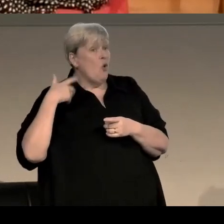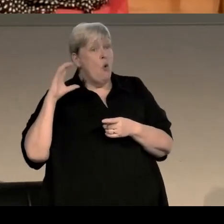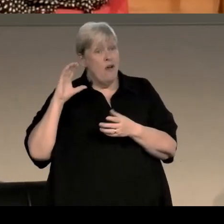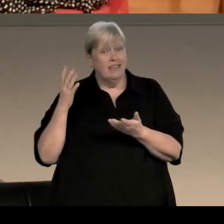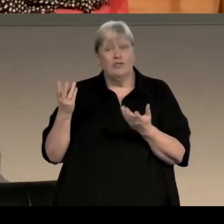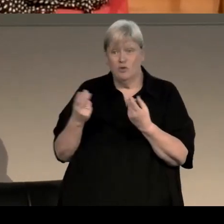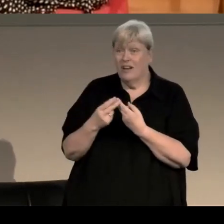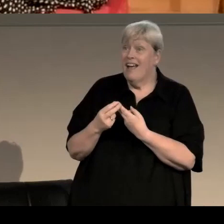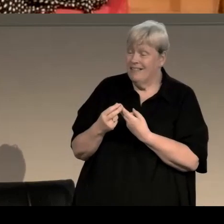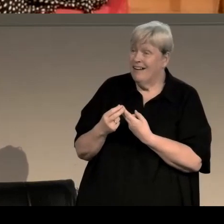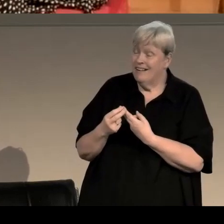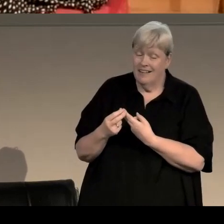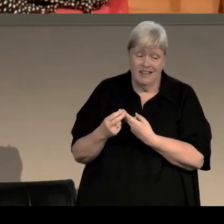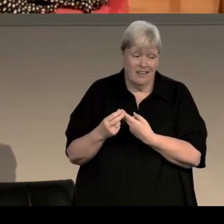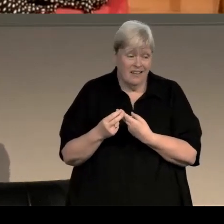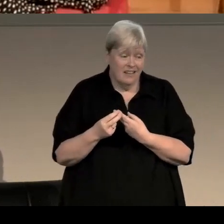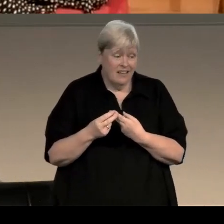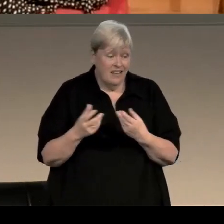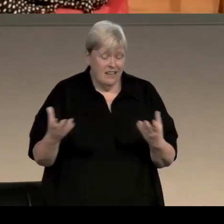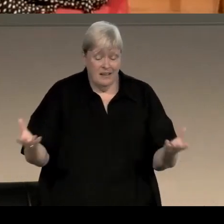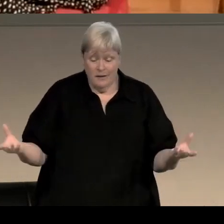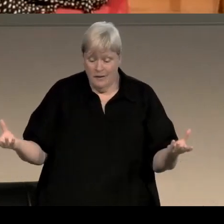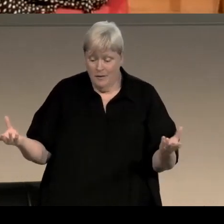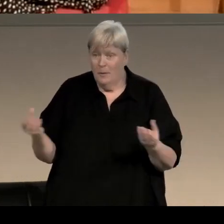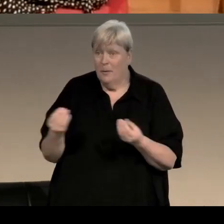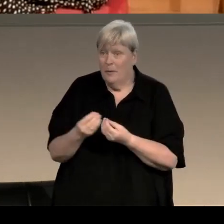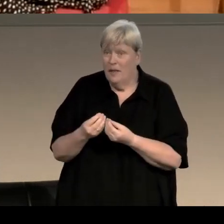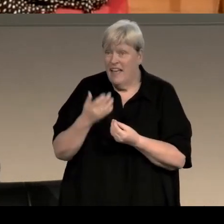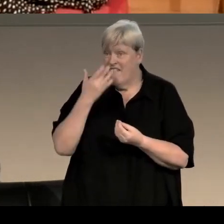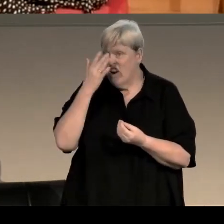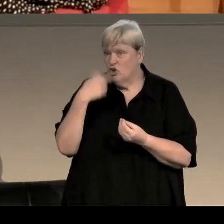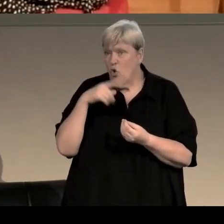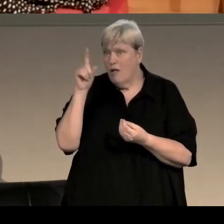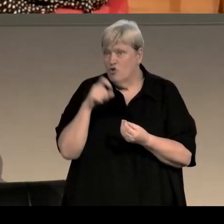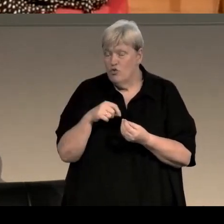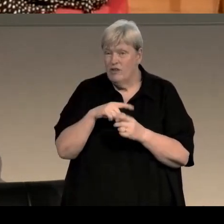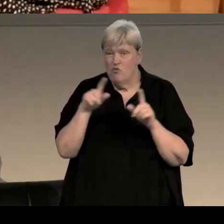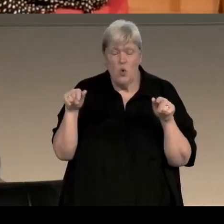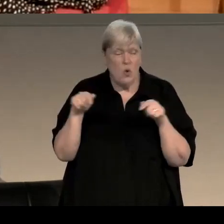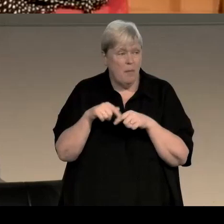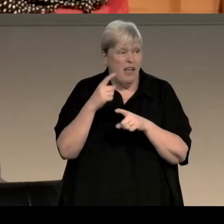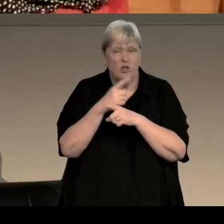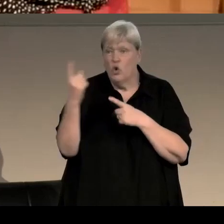and quite often when you're on a radio programme together, you're kind of put in a virtual green room, where you could talk to each other before you go on air,